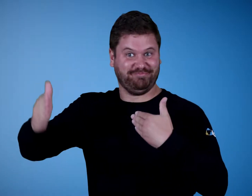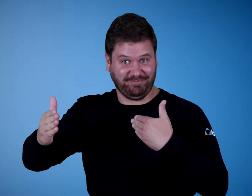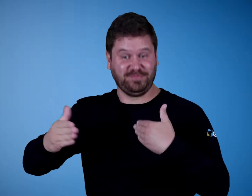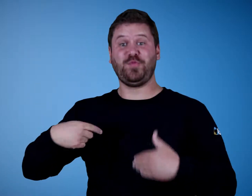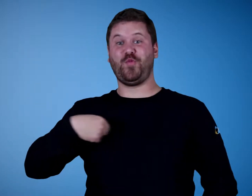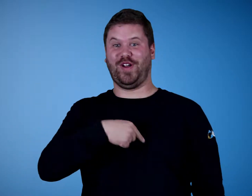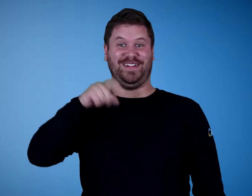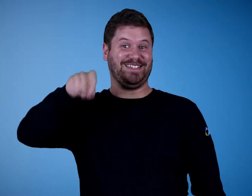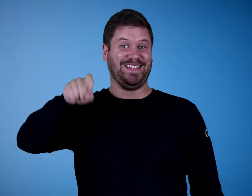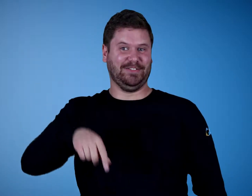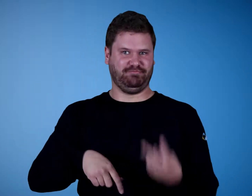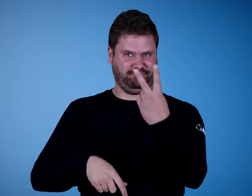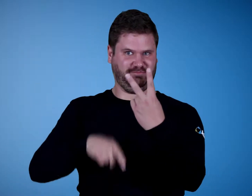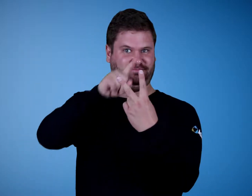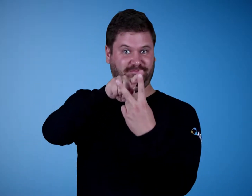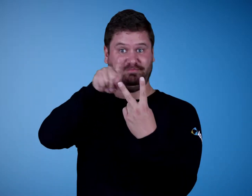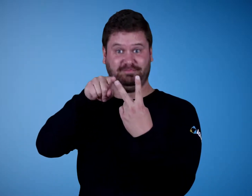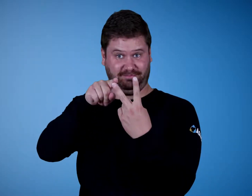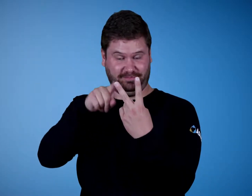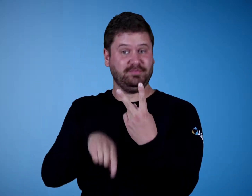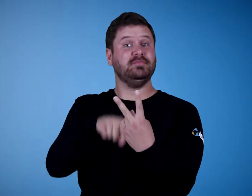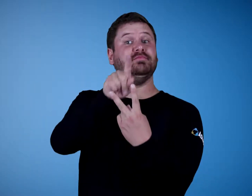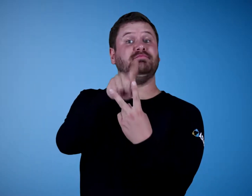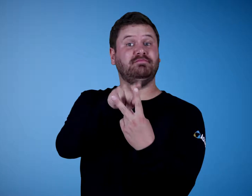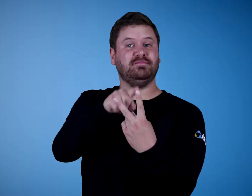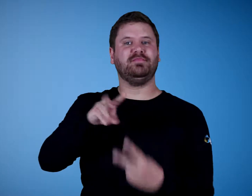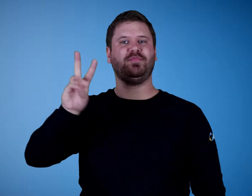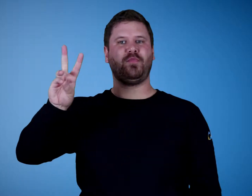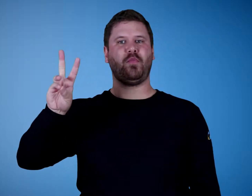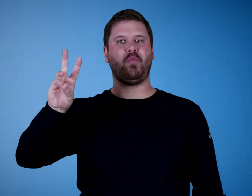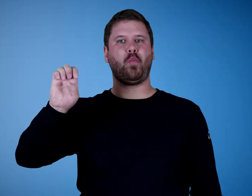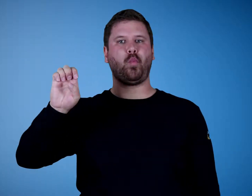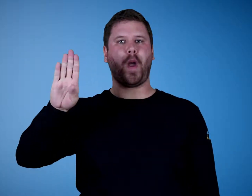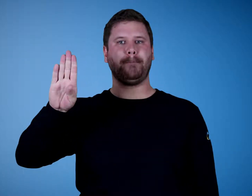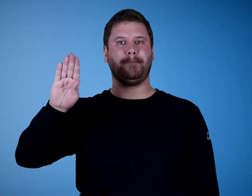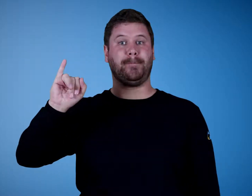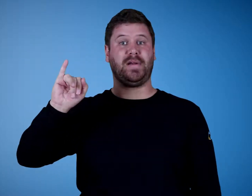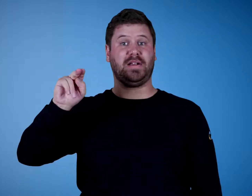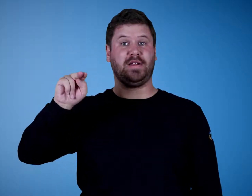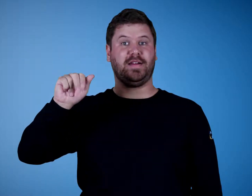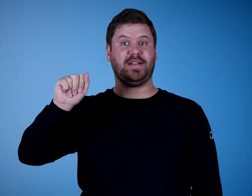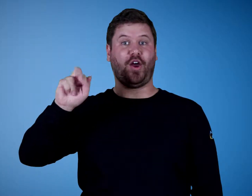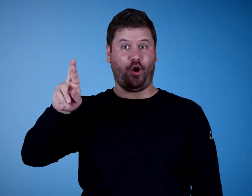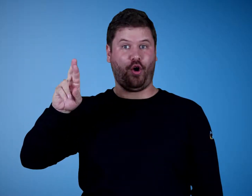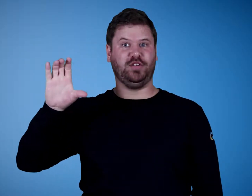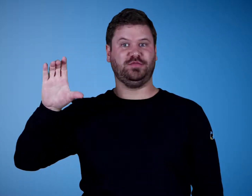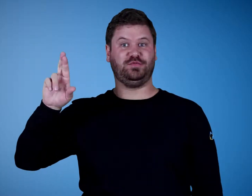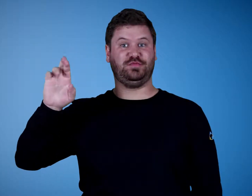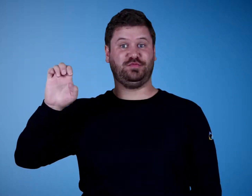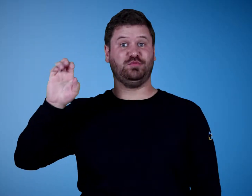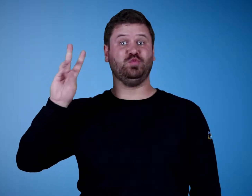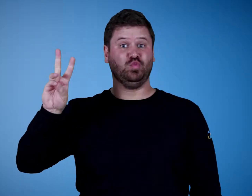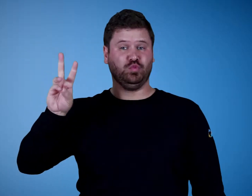We need to fill two positions, the first: Webinar Crew.